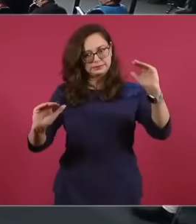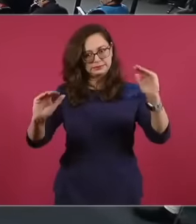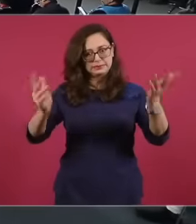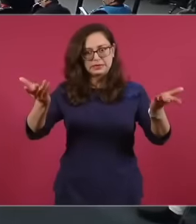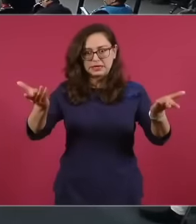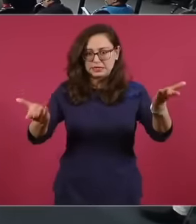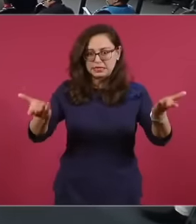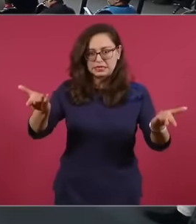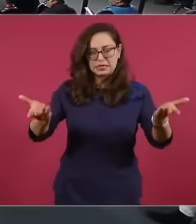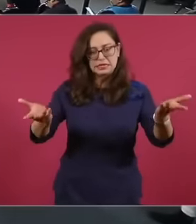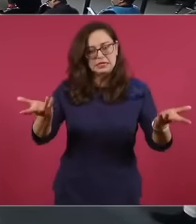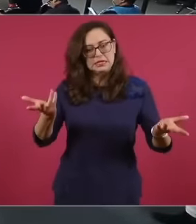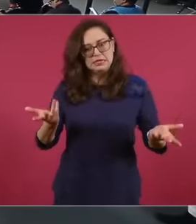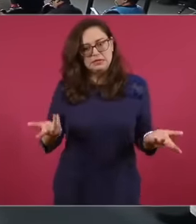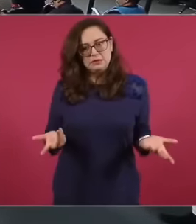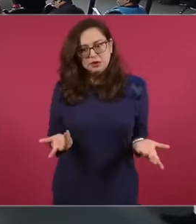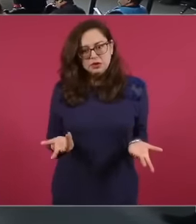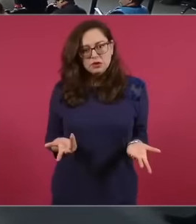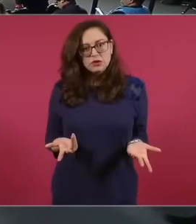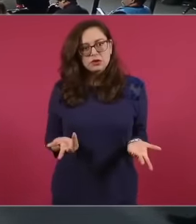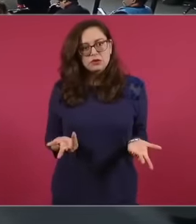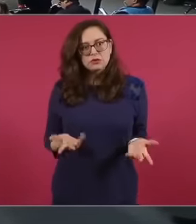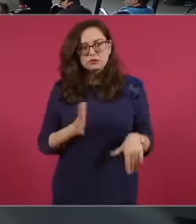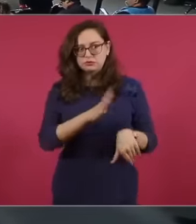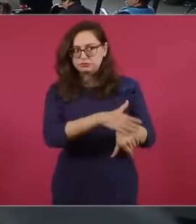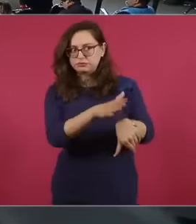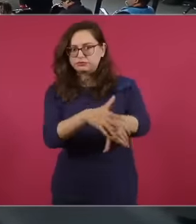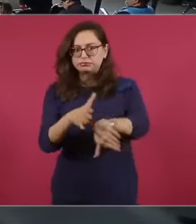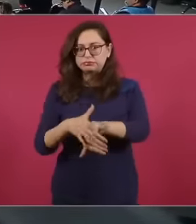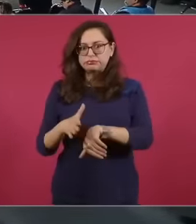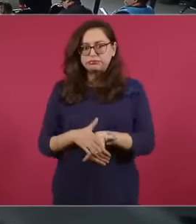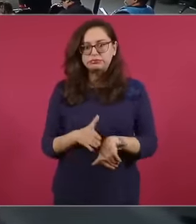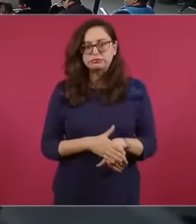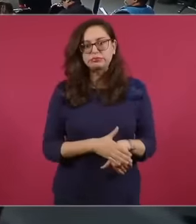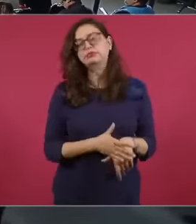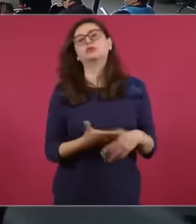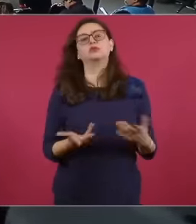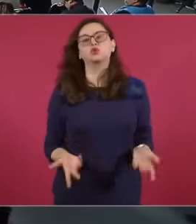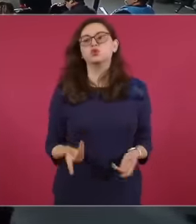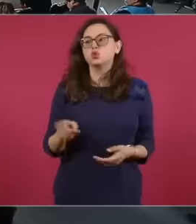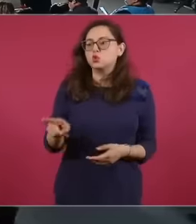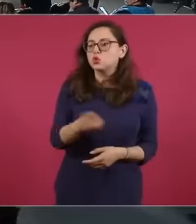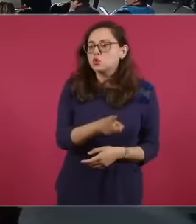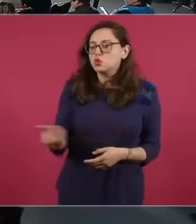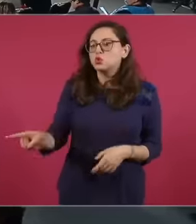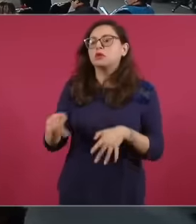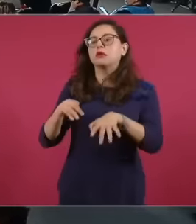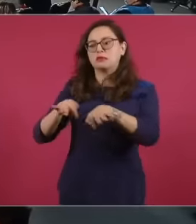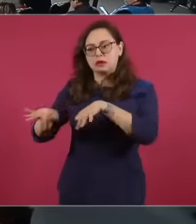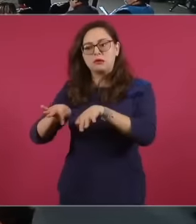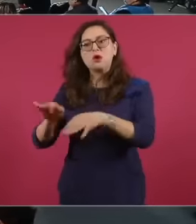poverty and opulence should be moderated that the salary of the Peon be